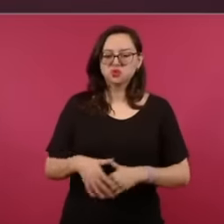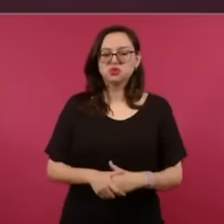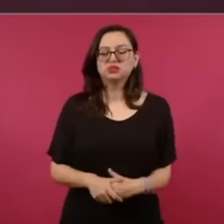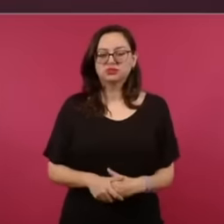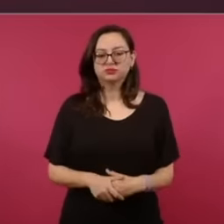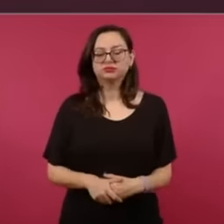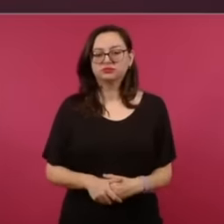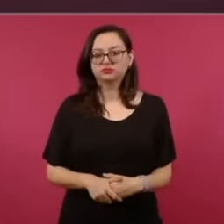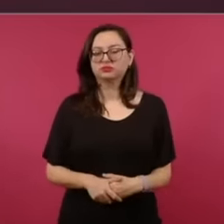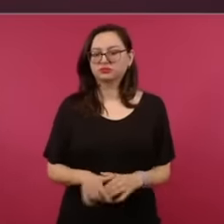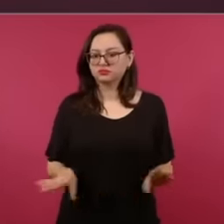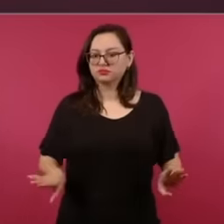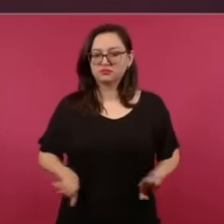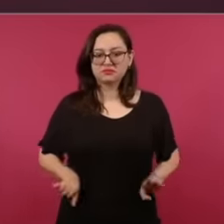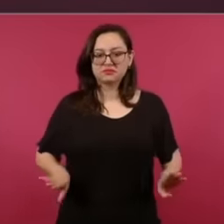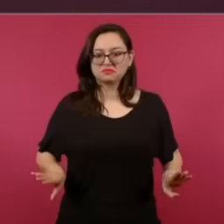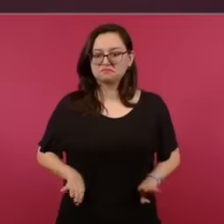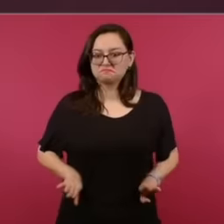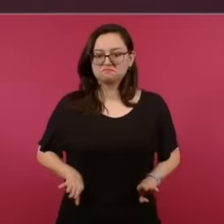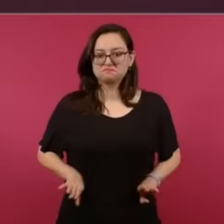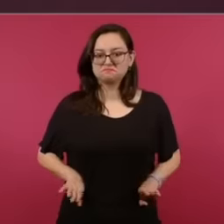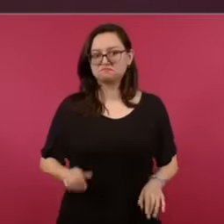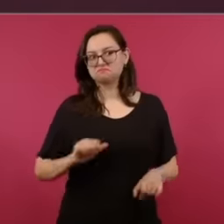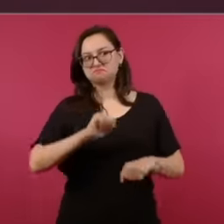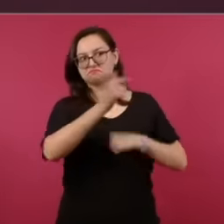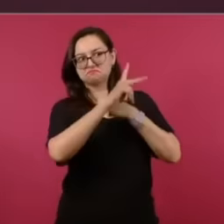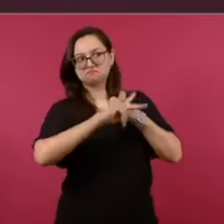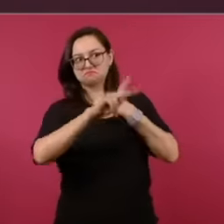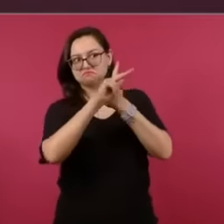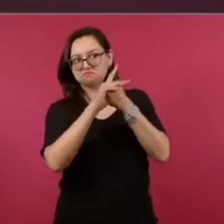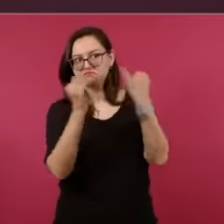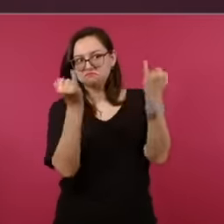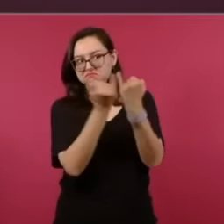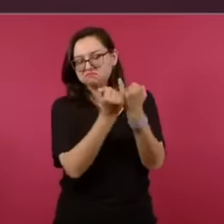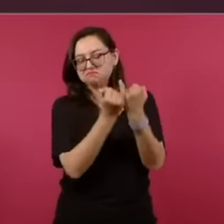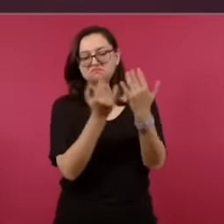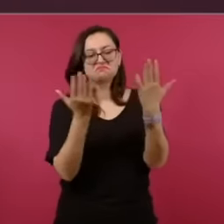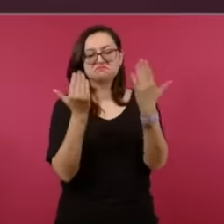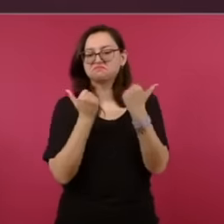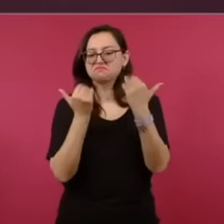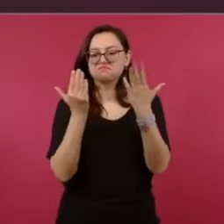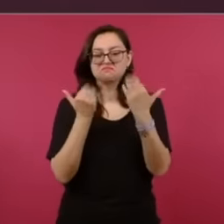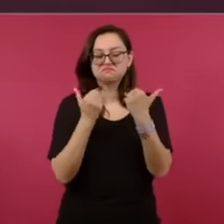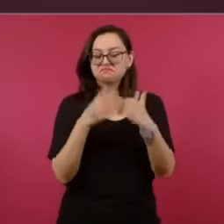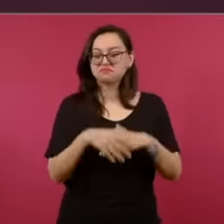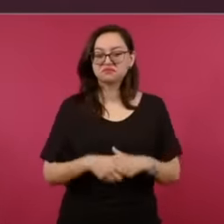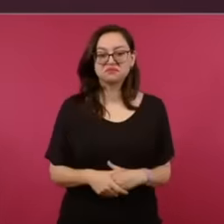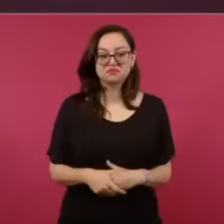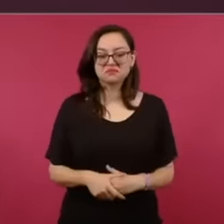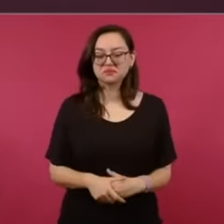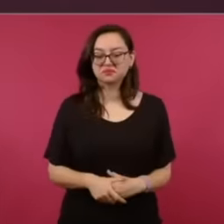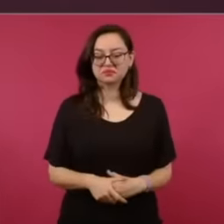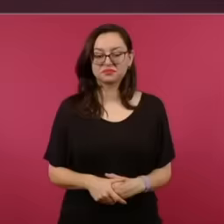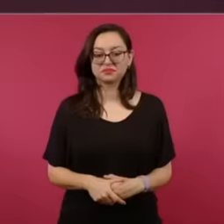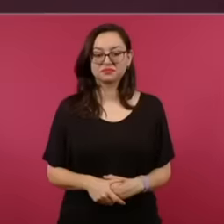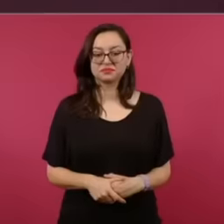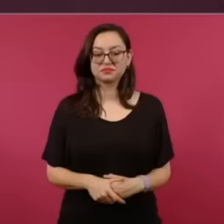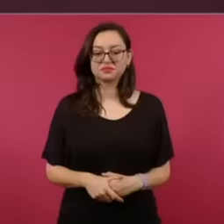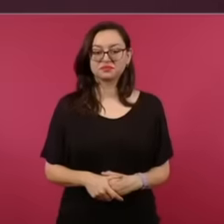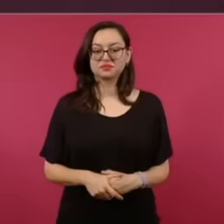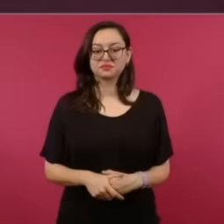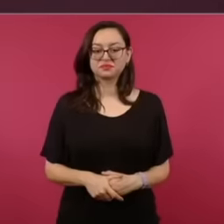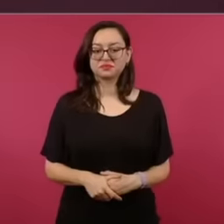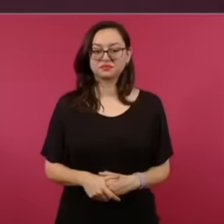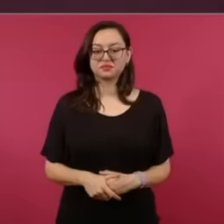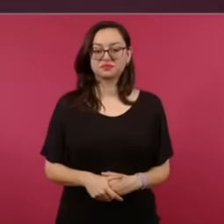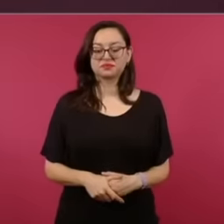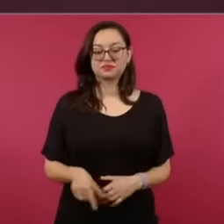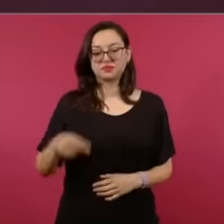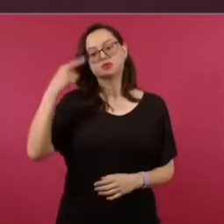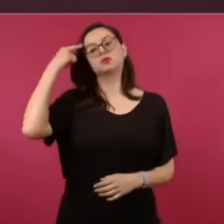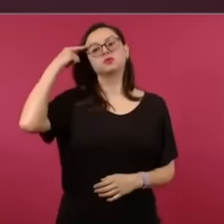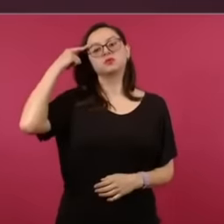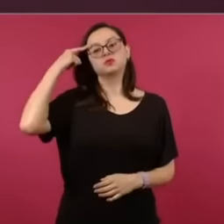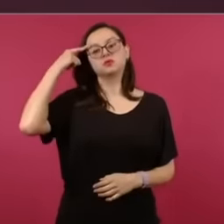people , a very conscious people, very generous, very